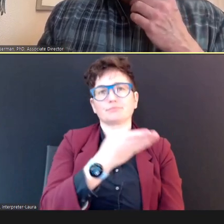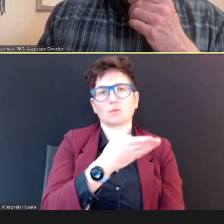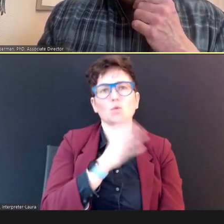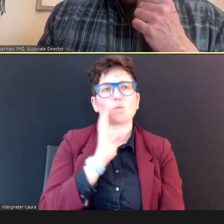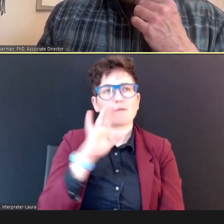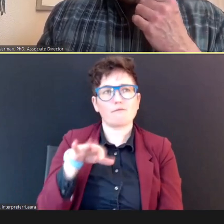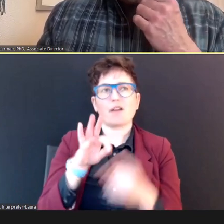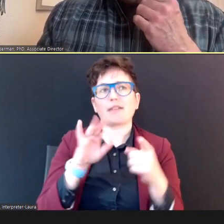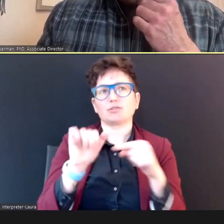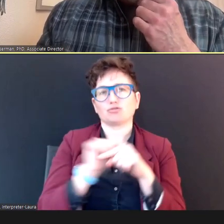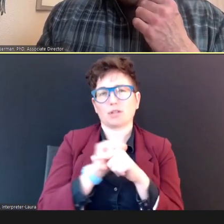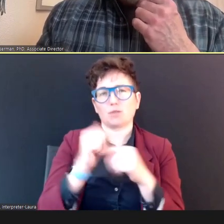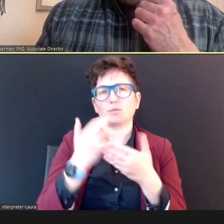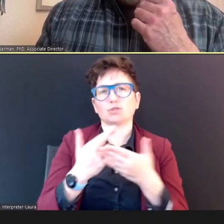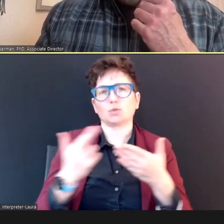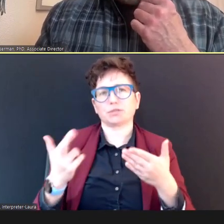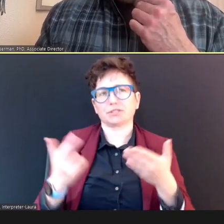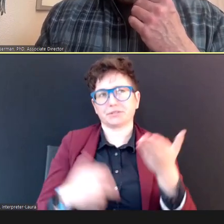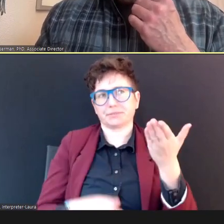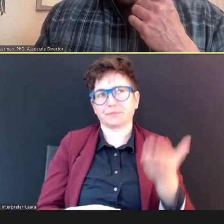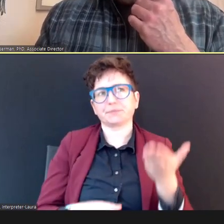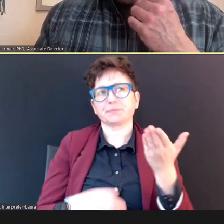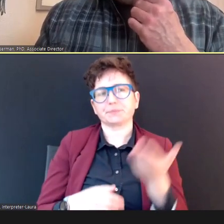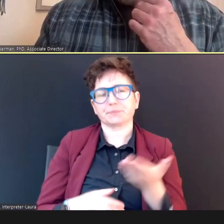And so on. (Next slide). DR.